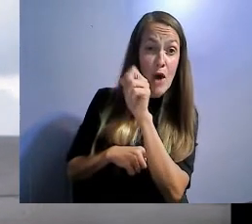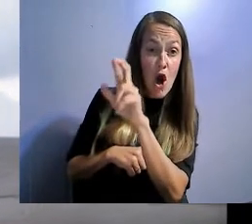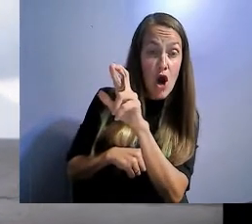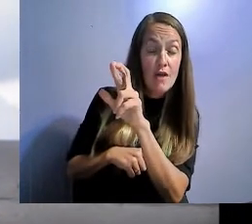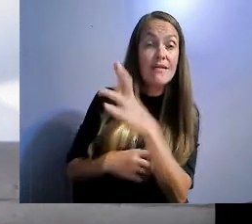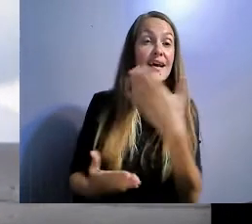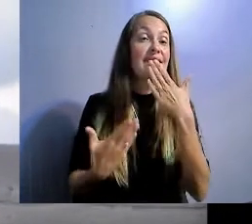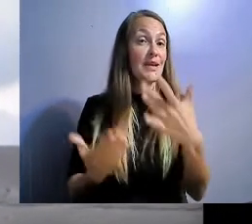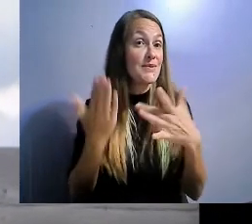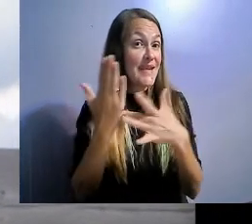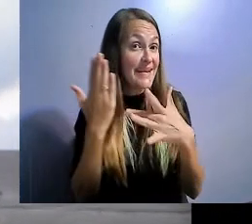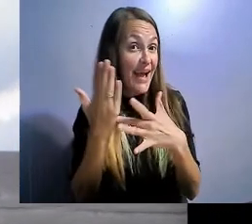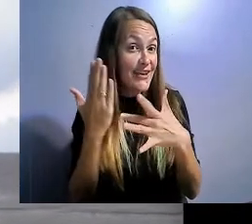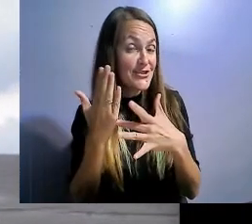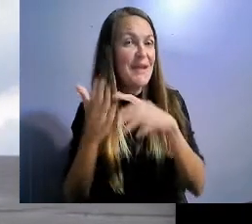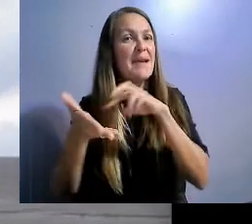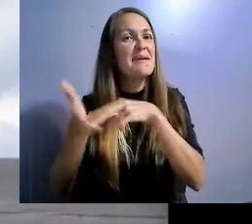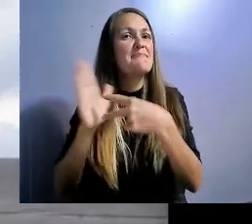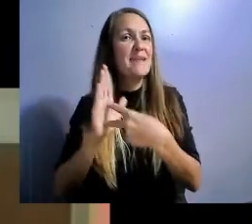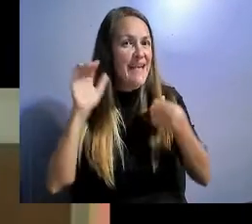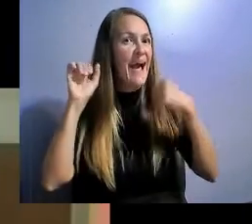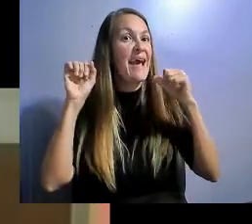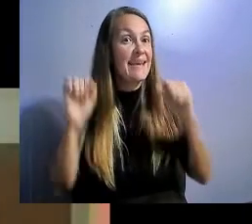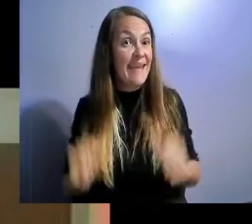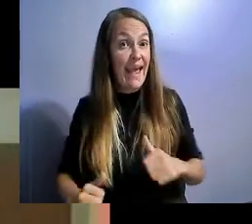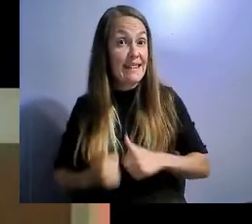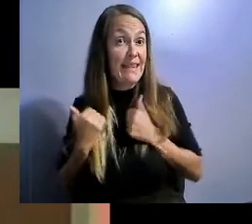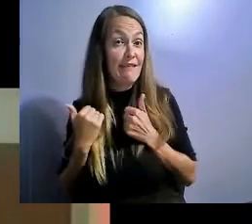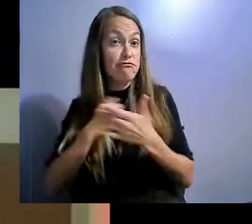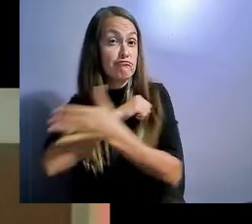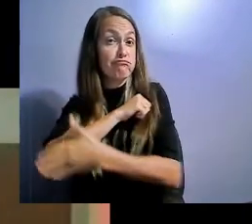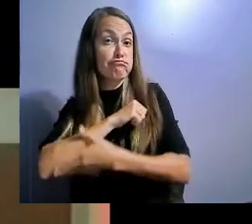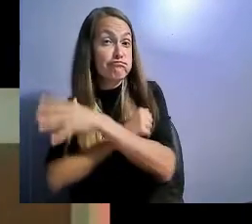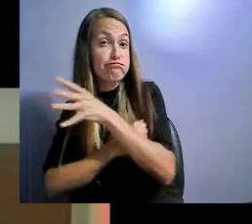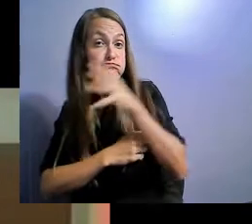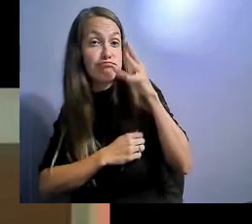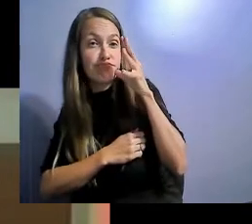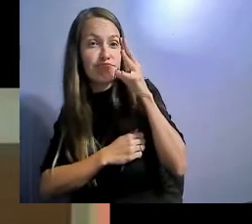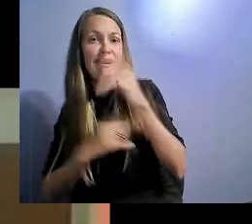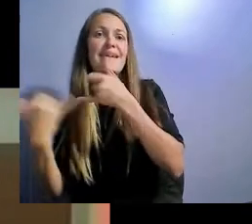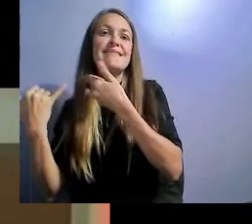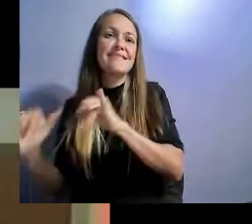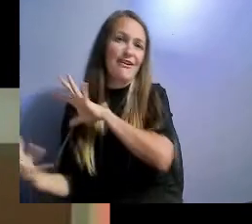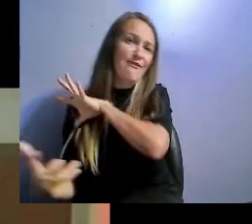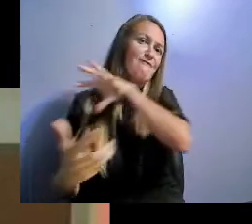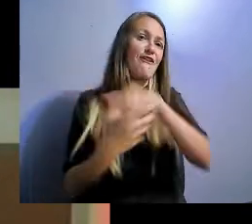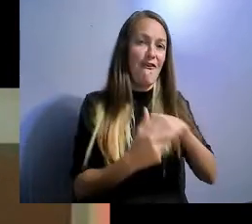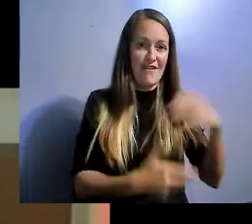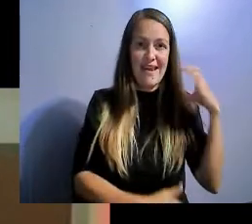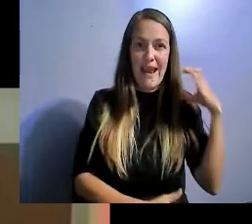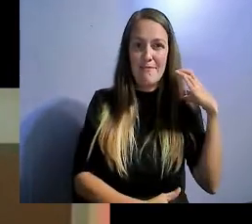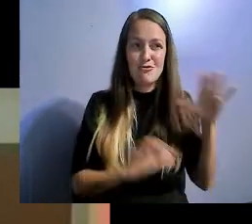Colorado and still be involved in the capital every day which I find rewarding.